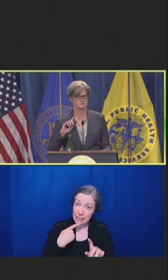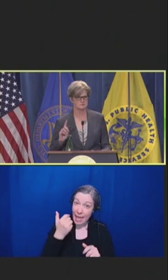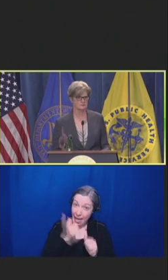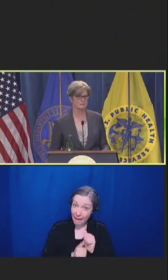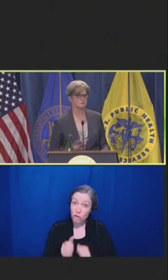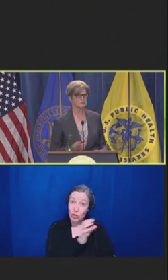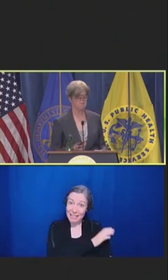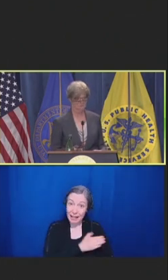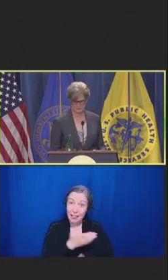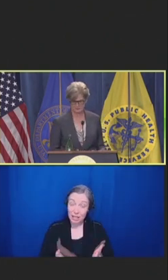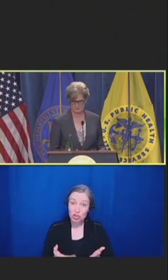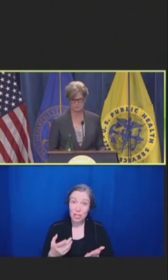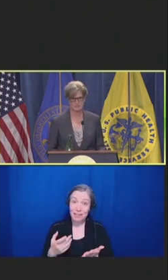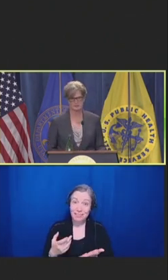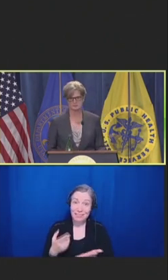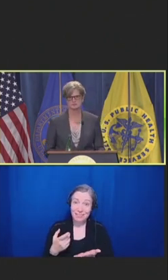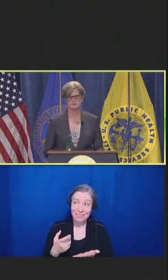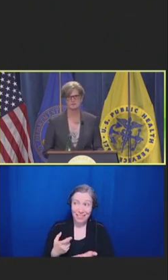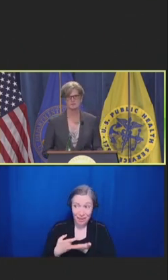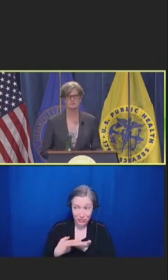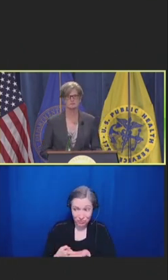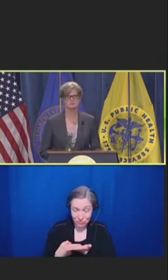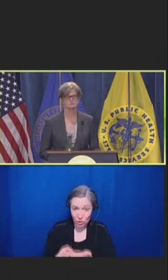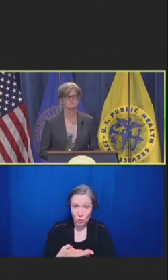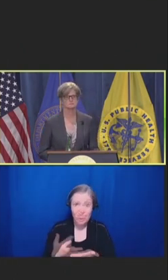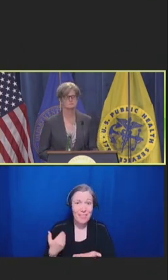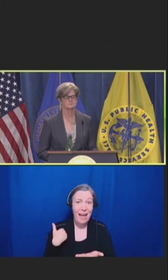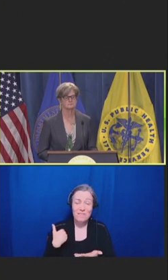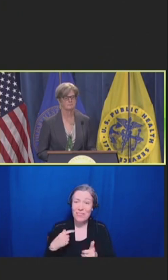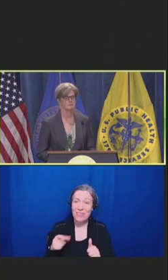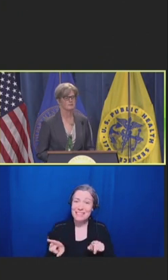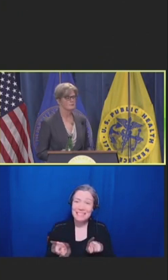same litany of challenges that they face.